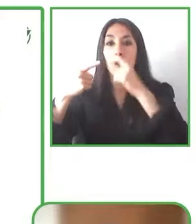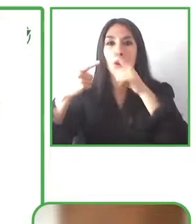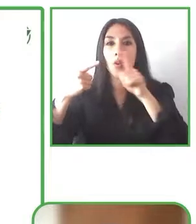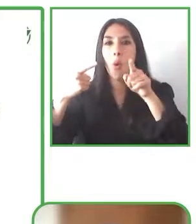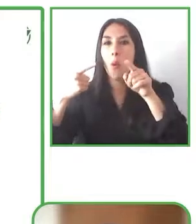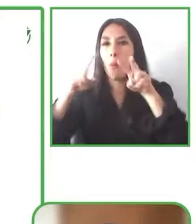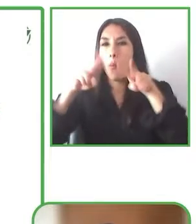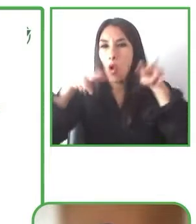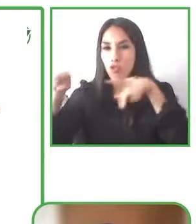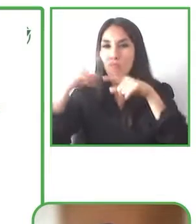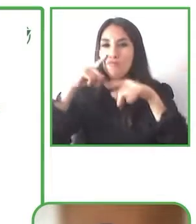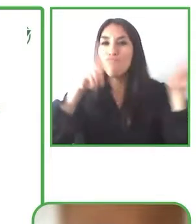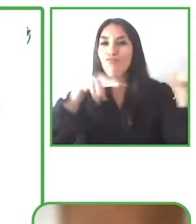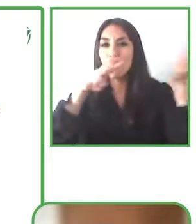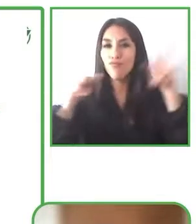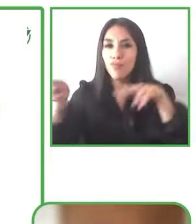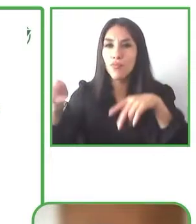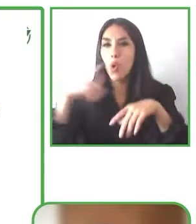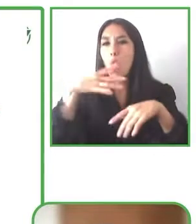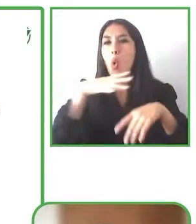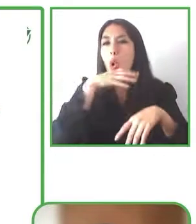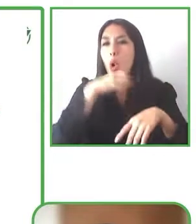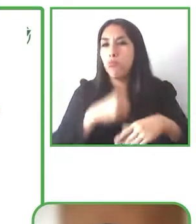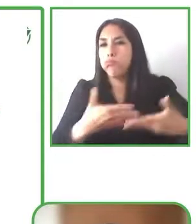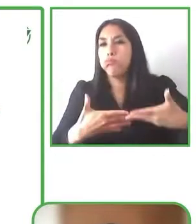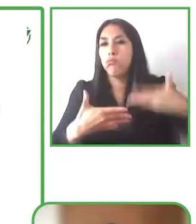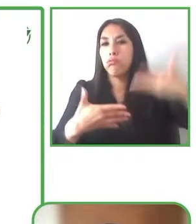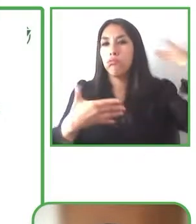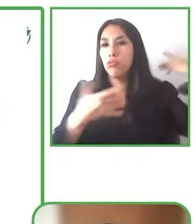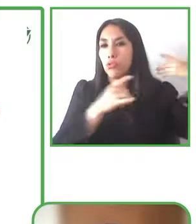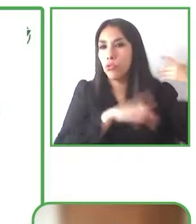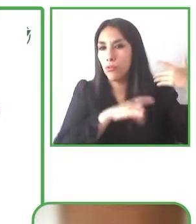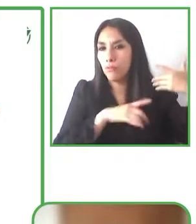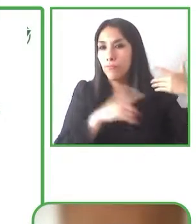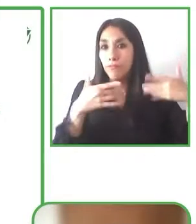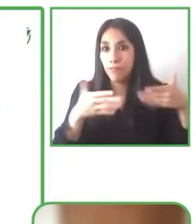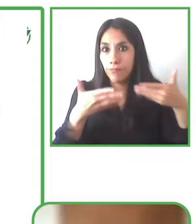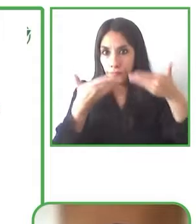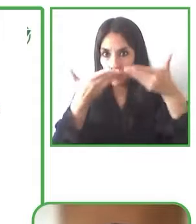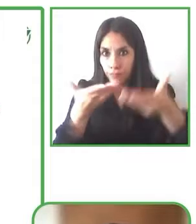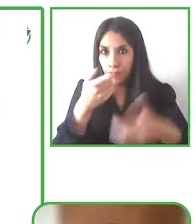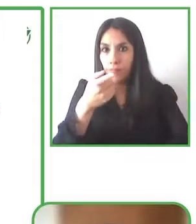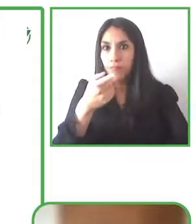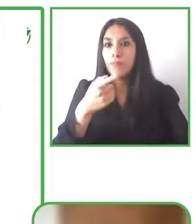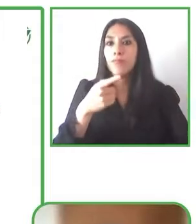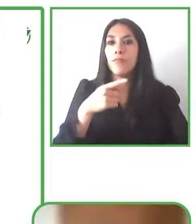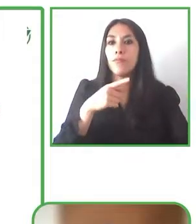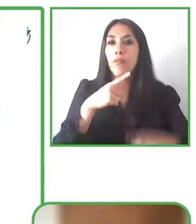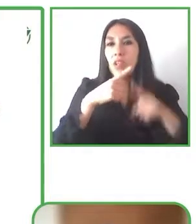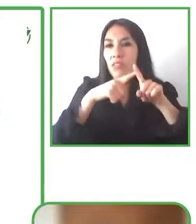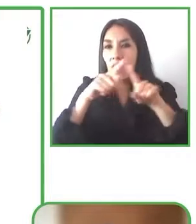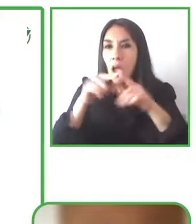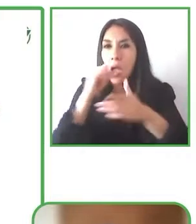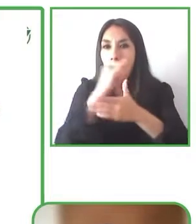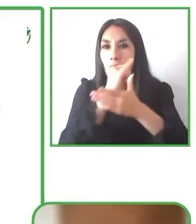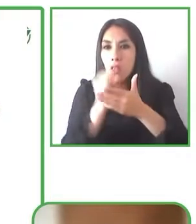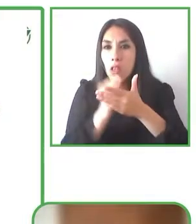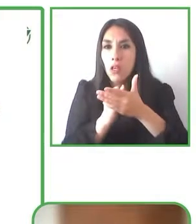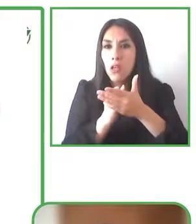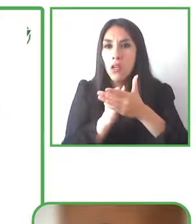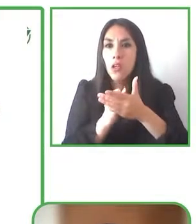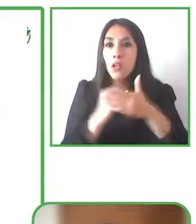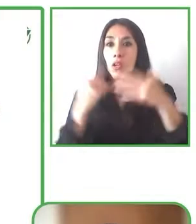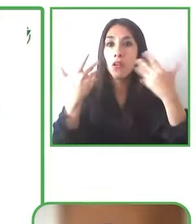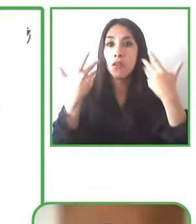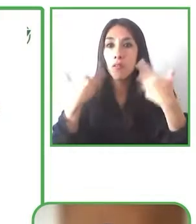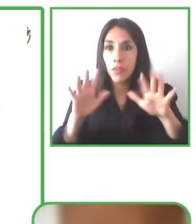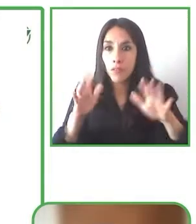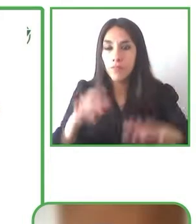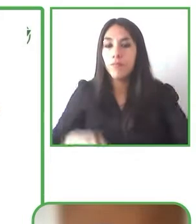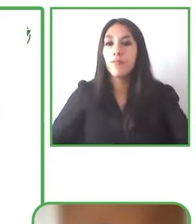that in Chile we wanted to bring to Chile some disciplines, some arts